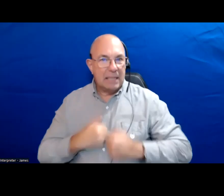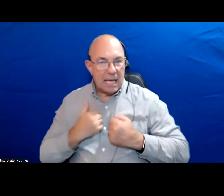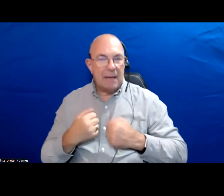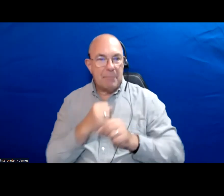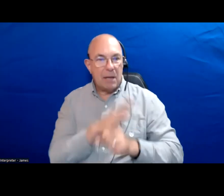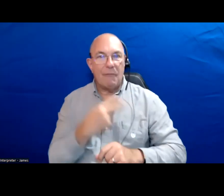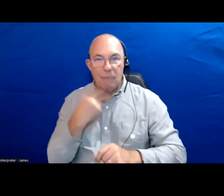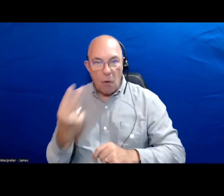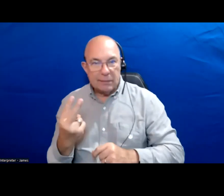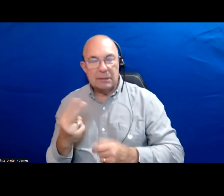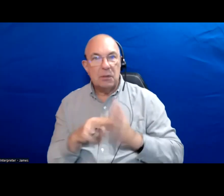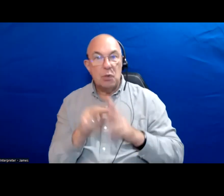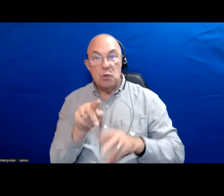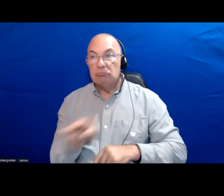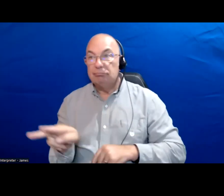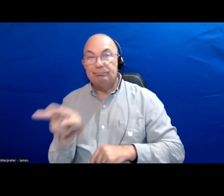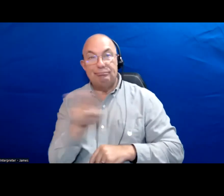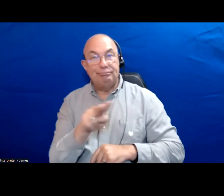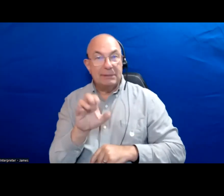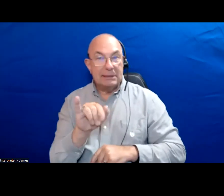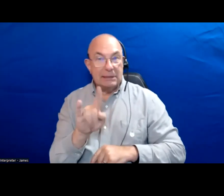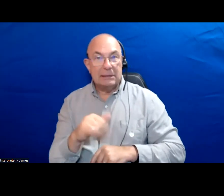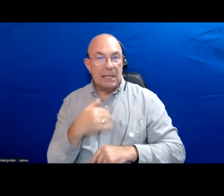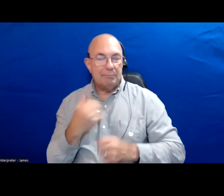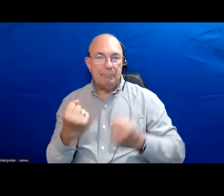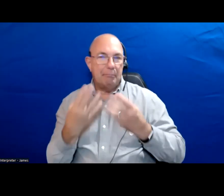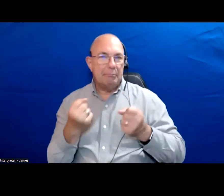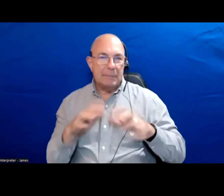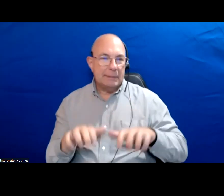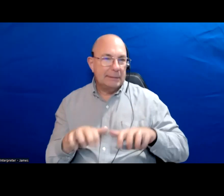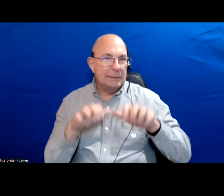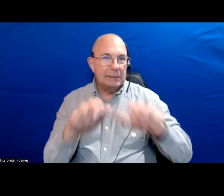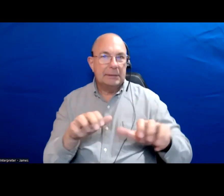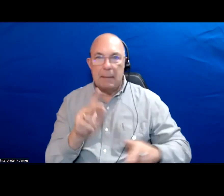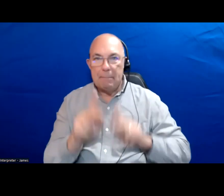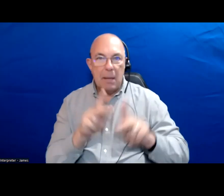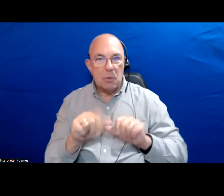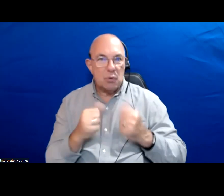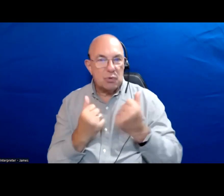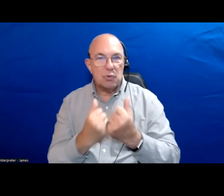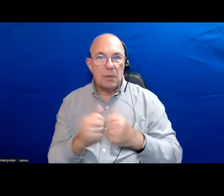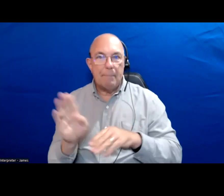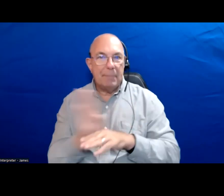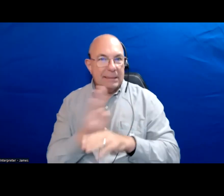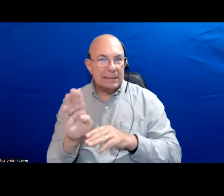If you look around the city there are countless resident associations business improvement